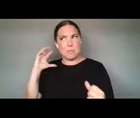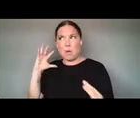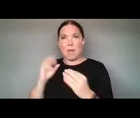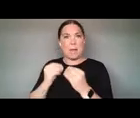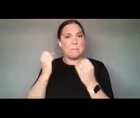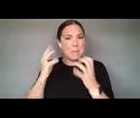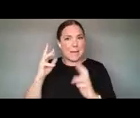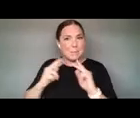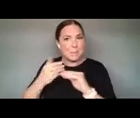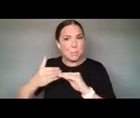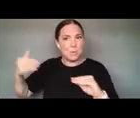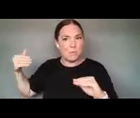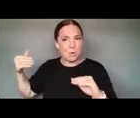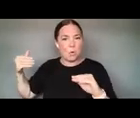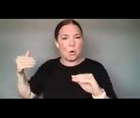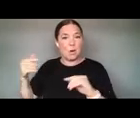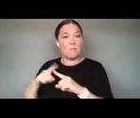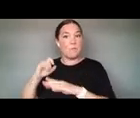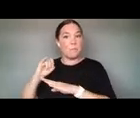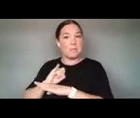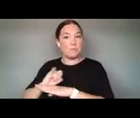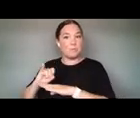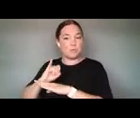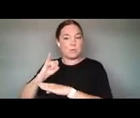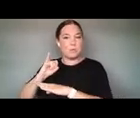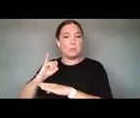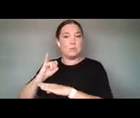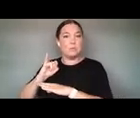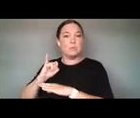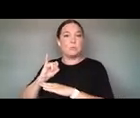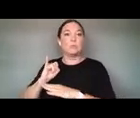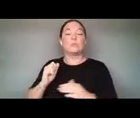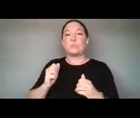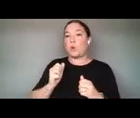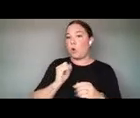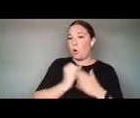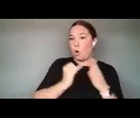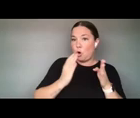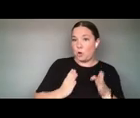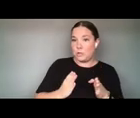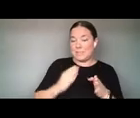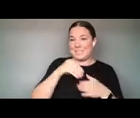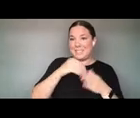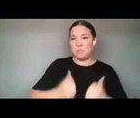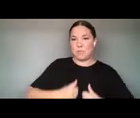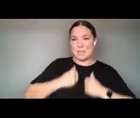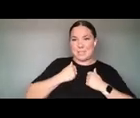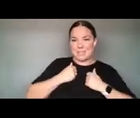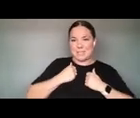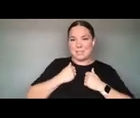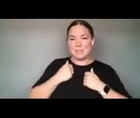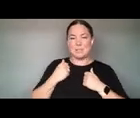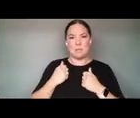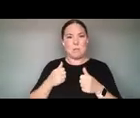PARTICULARLY FROM INDUSTRY, ARTISTS AND RESIDENTS THAT ENABLED WHAT WE SEE TODAY AS THE COMPUTER